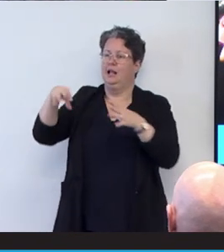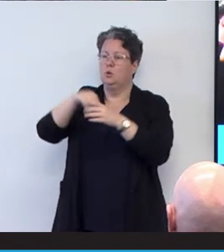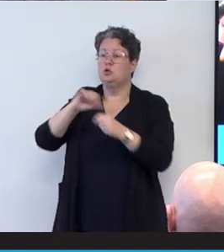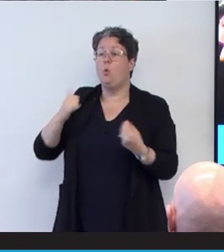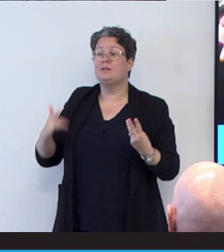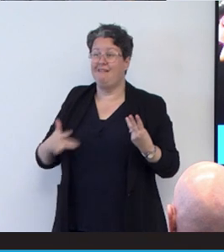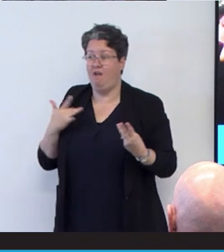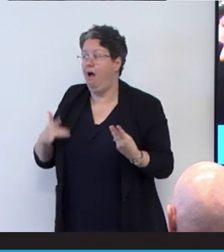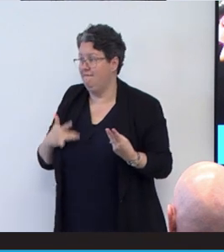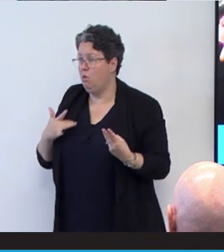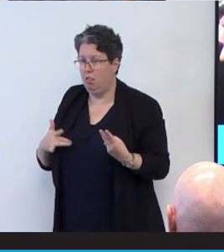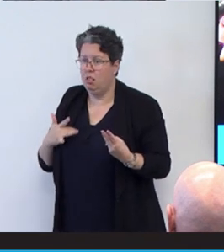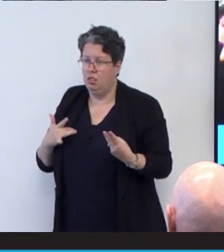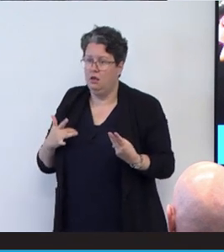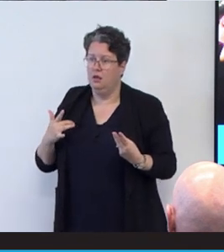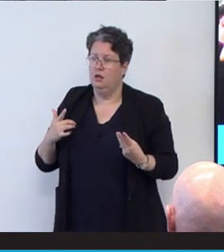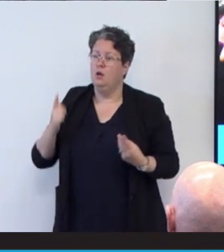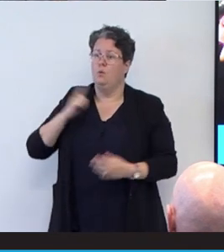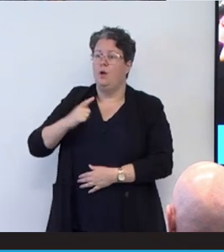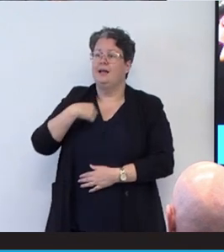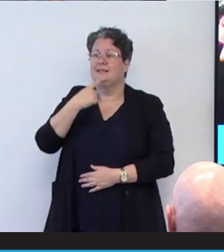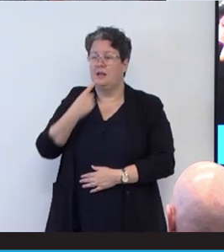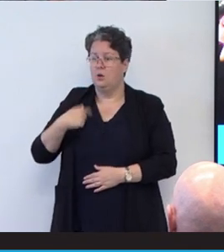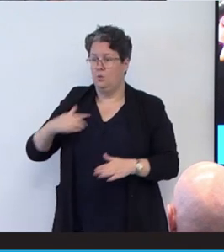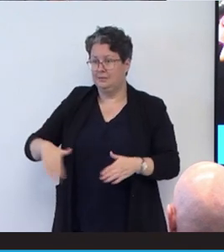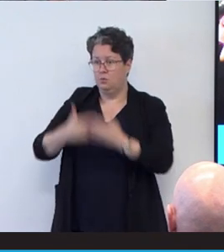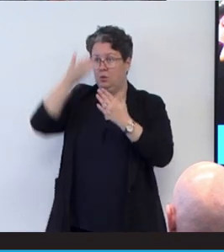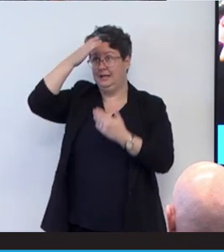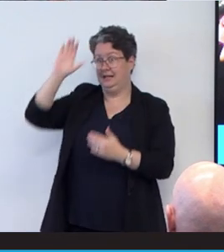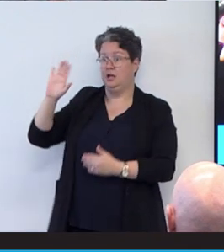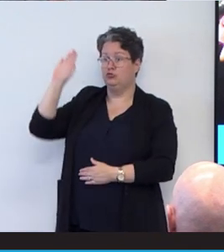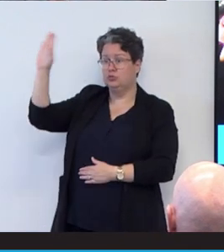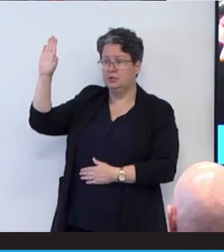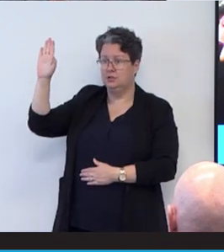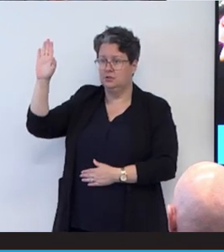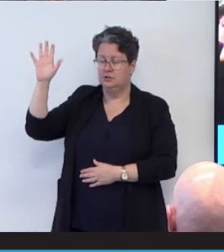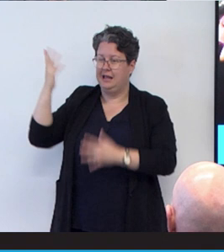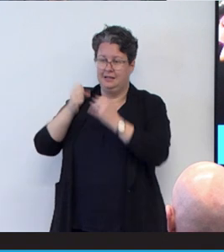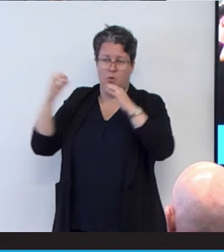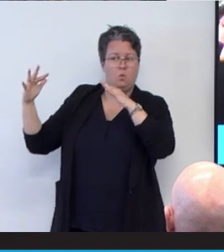And I say this because I was born in a country that was ravaged by war for 30